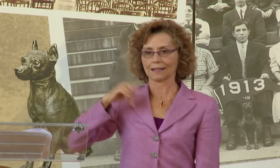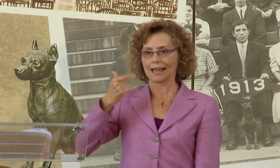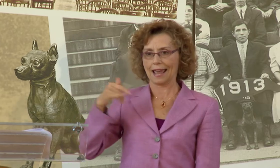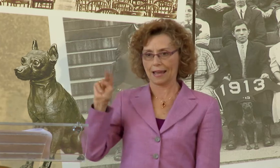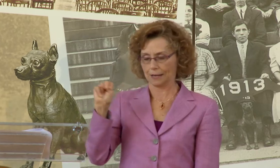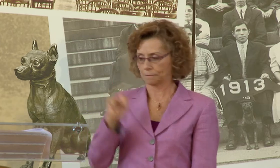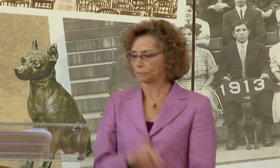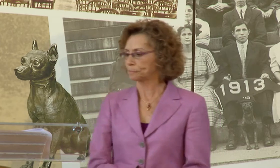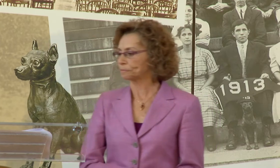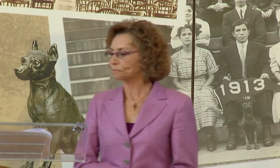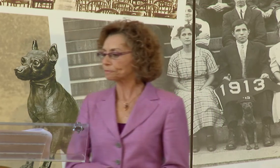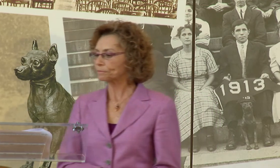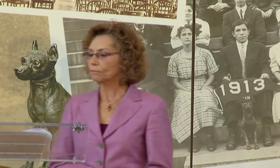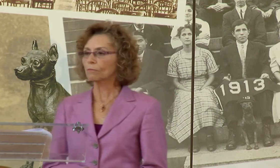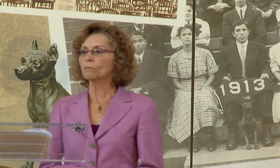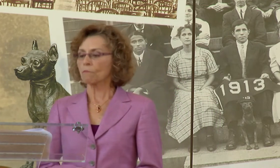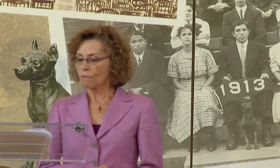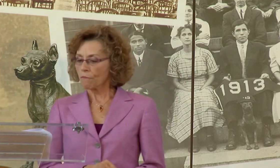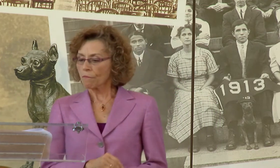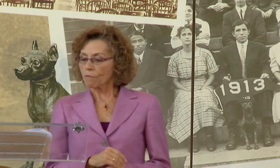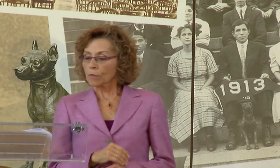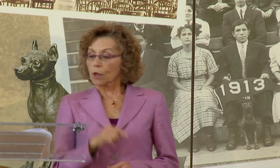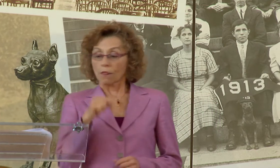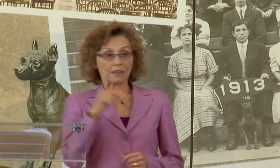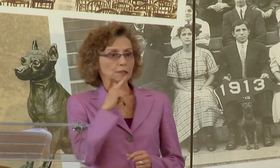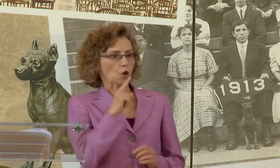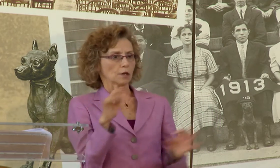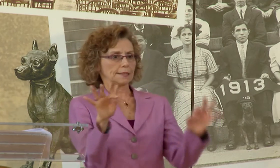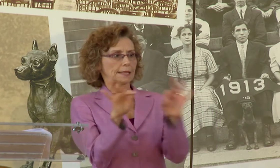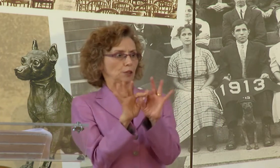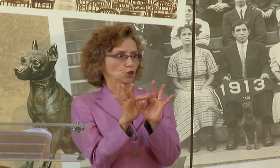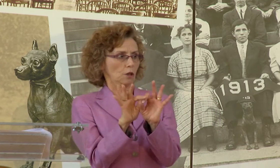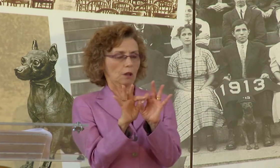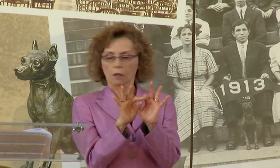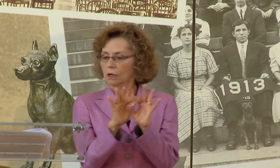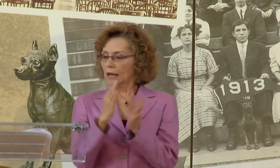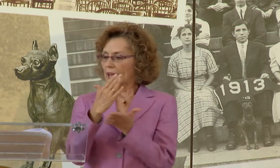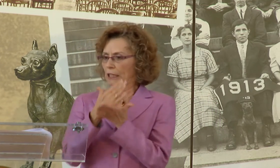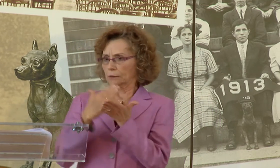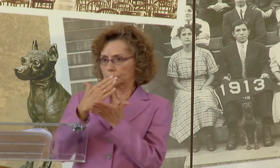DEAF GAIN.